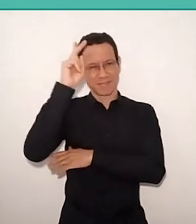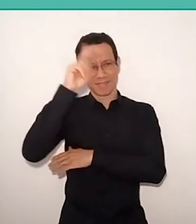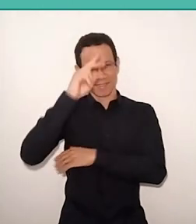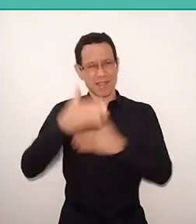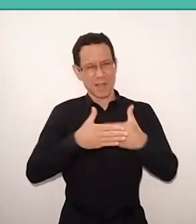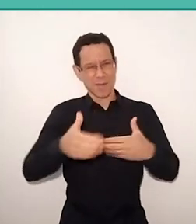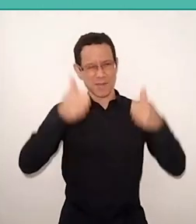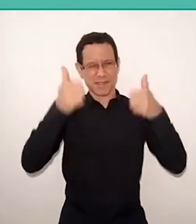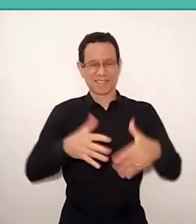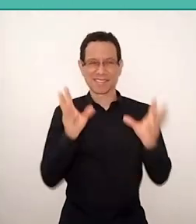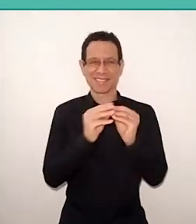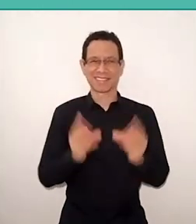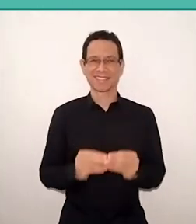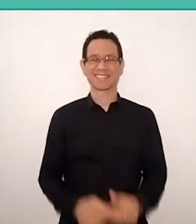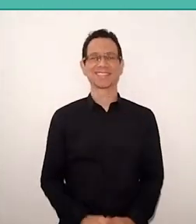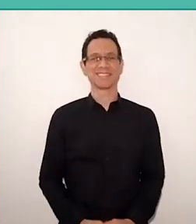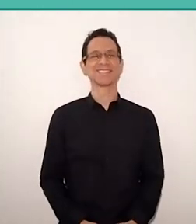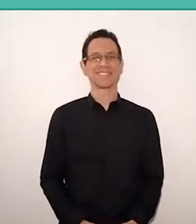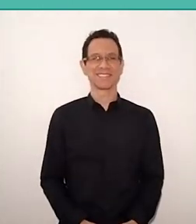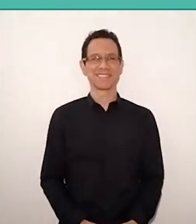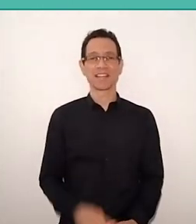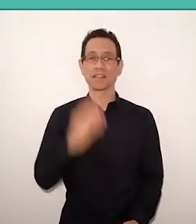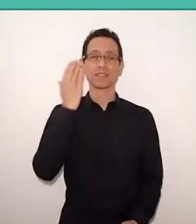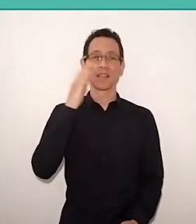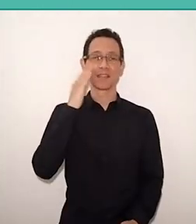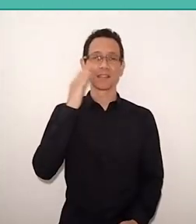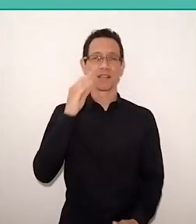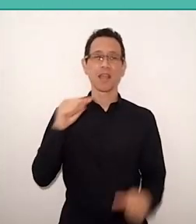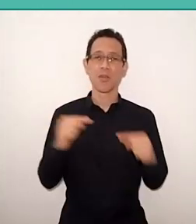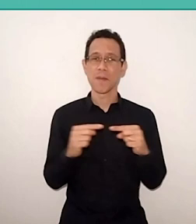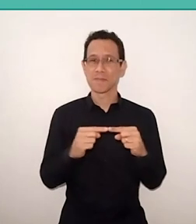quickly, to understand what I mean and underline.